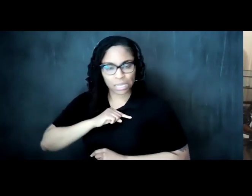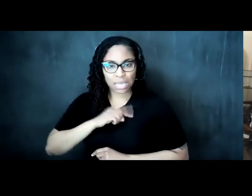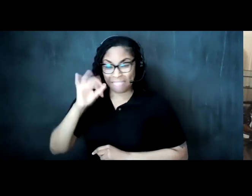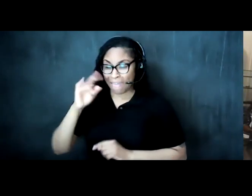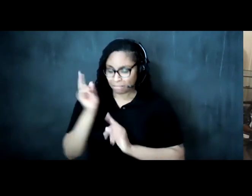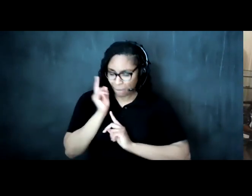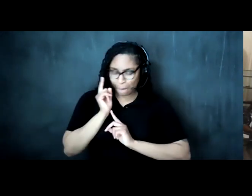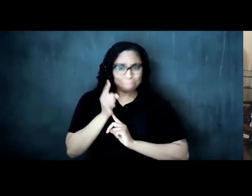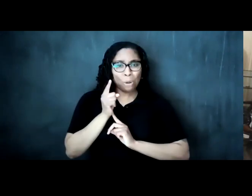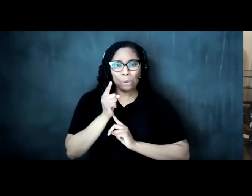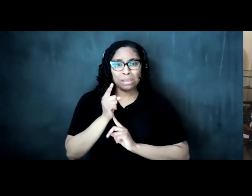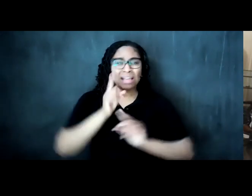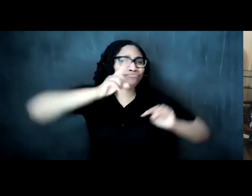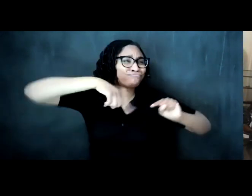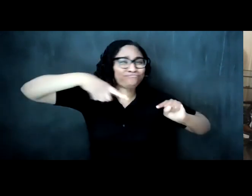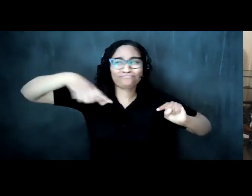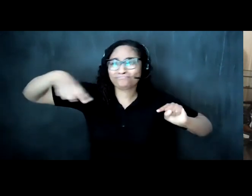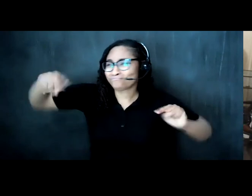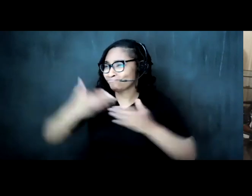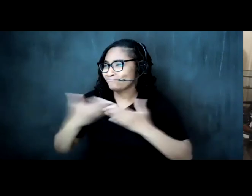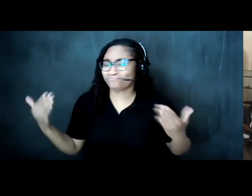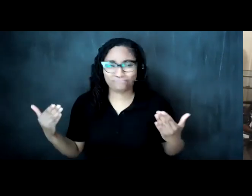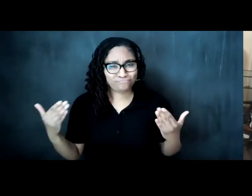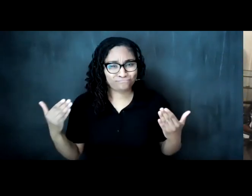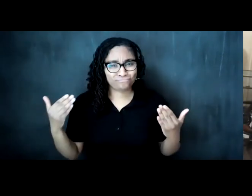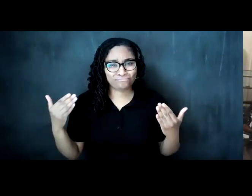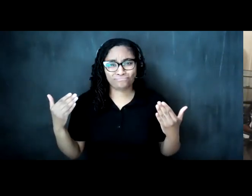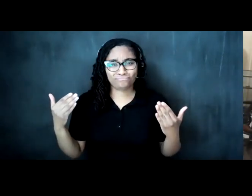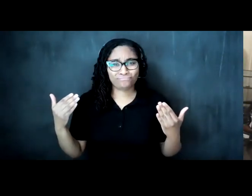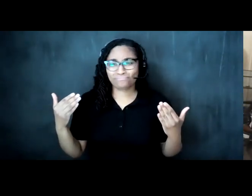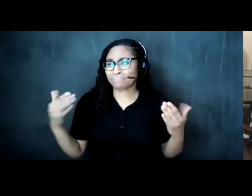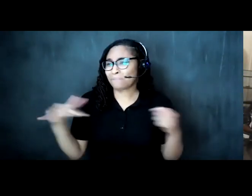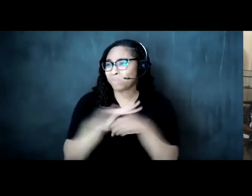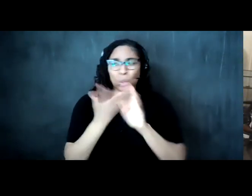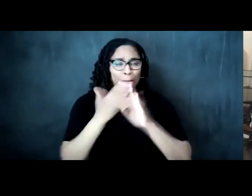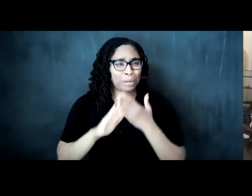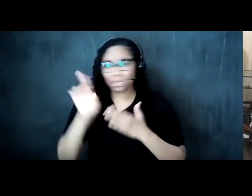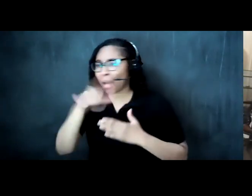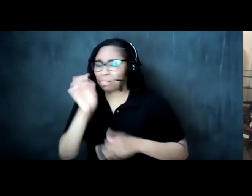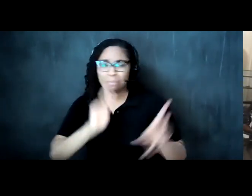with mechanisms by which people entire communities entire communities are still